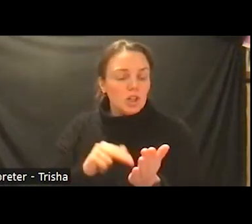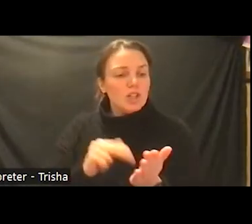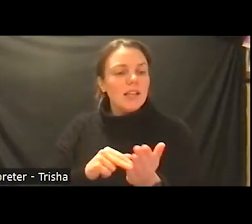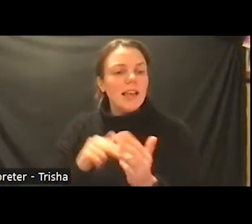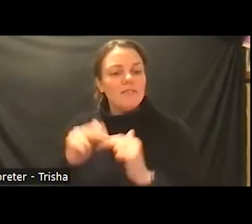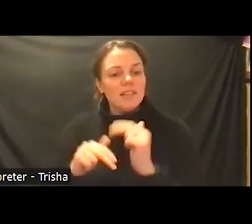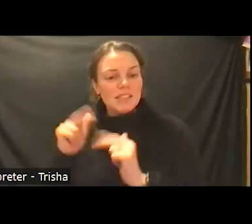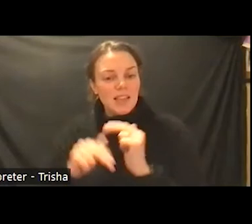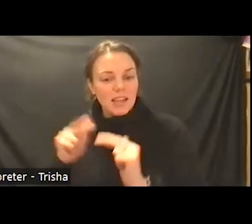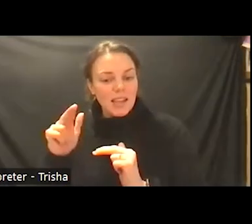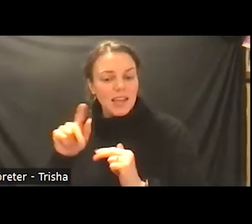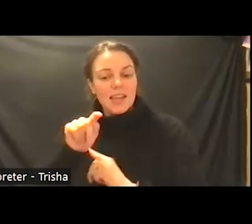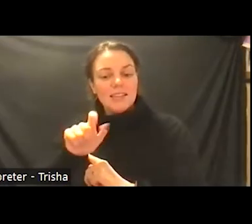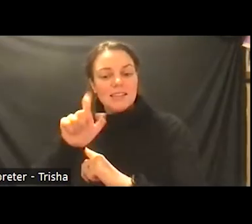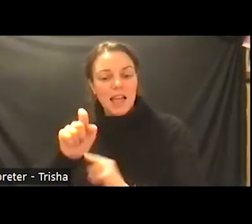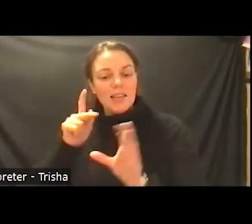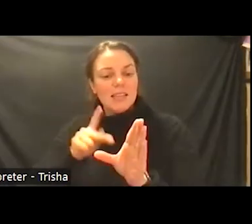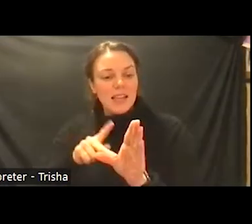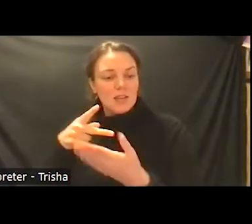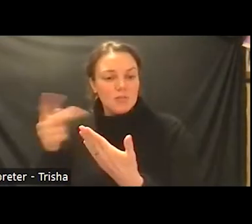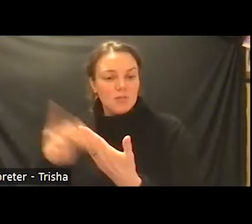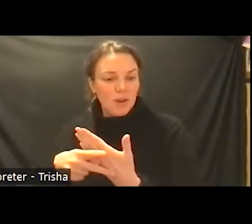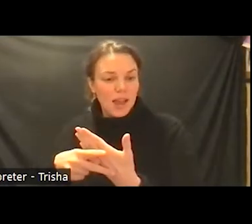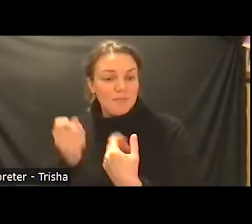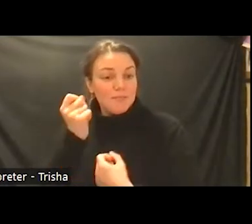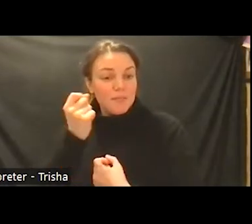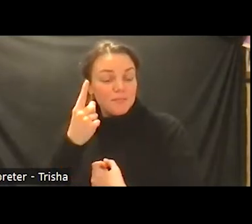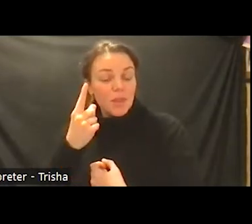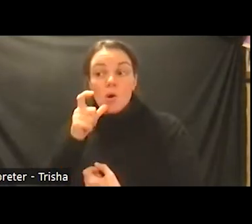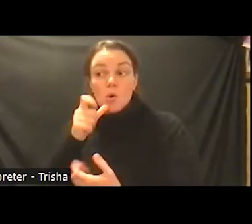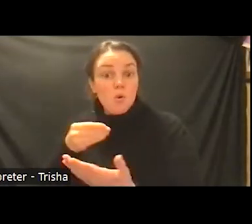this is actually a program that's funded by the office of mental health at the state level